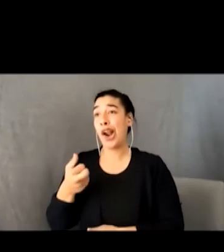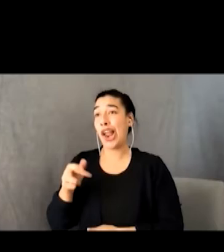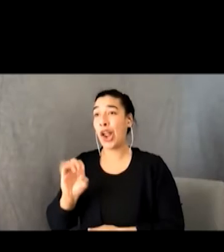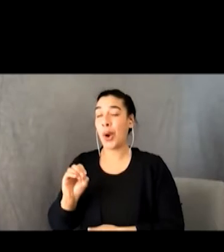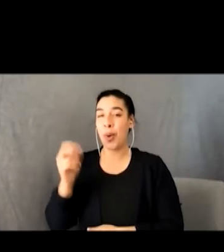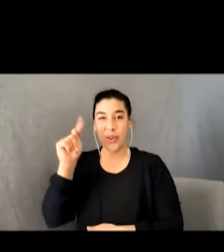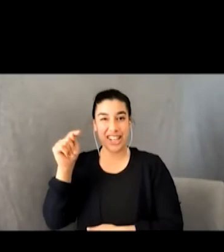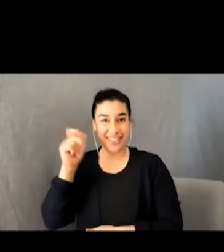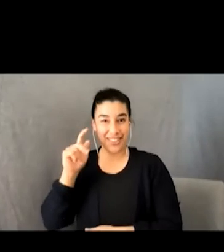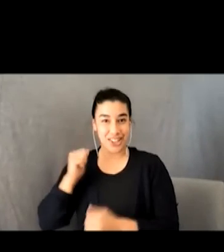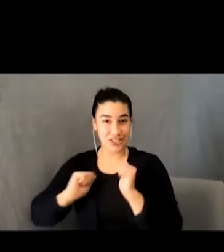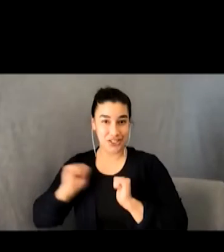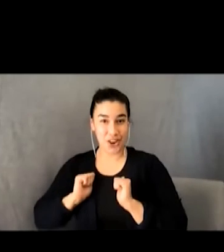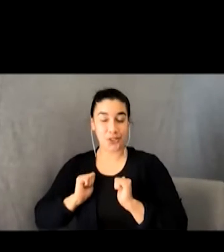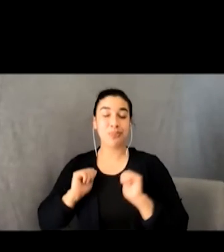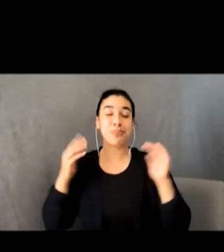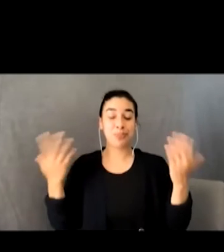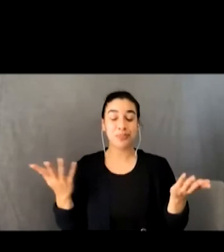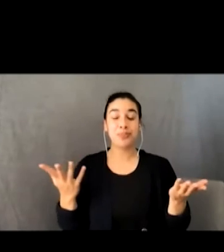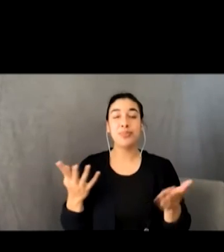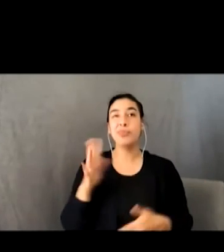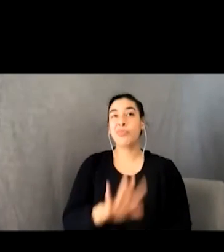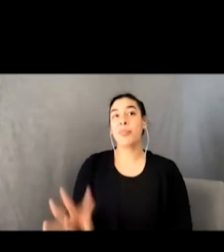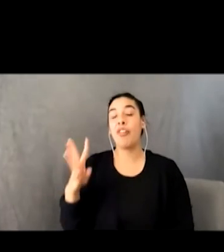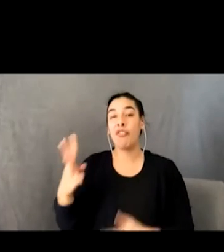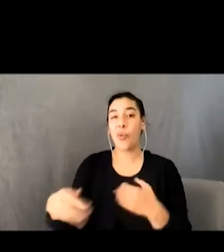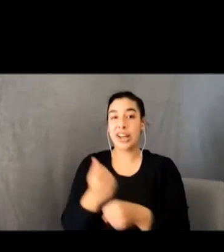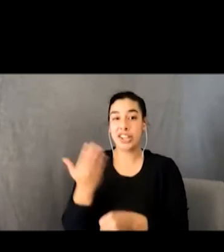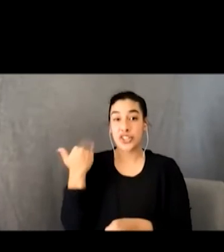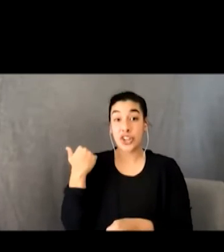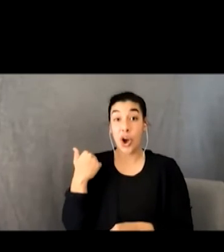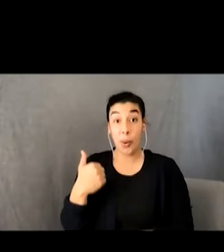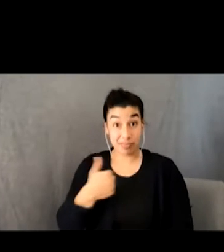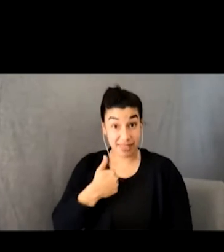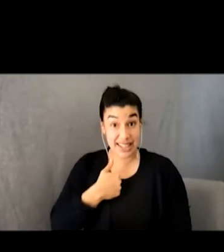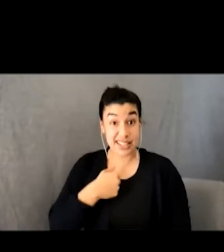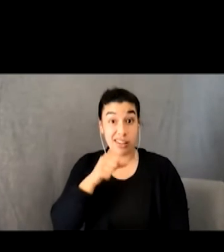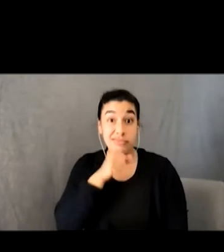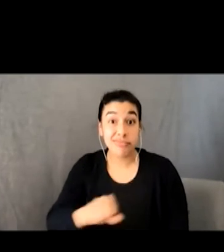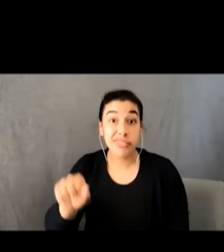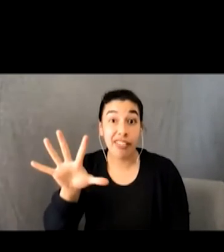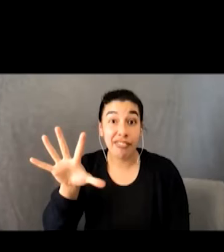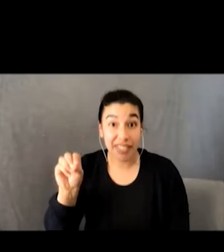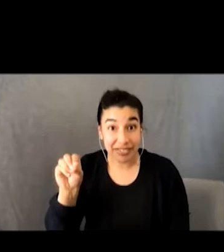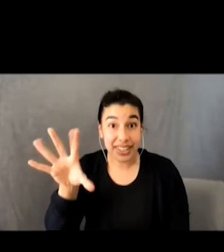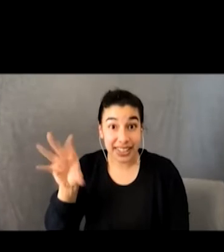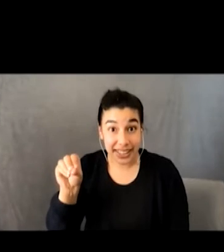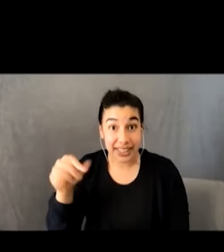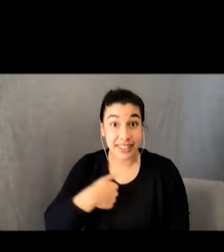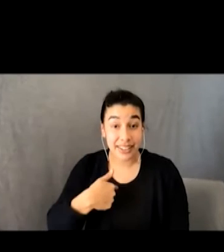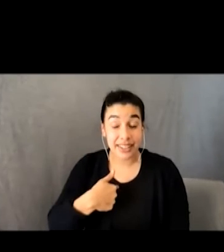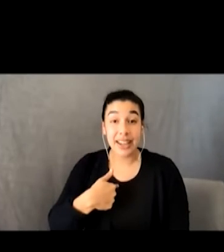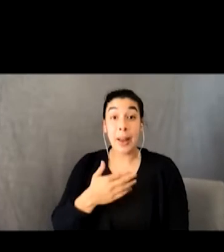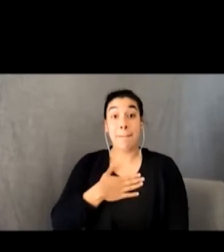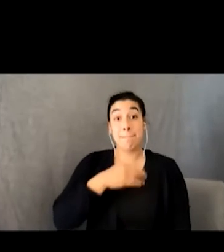And about four years ago I hit 50 wifey challenged me to put together and start writing a novel and I